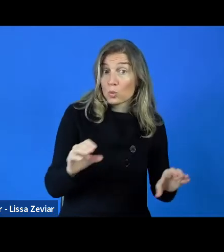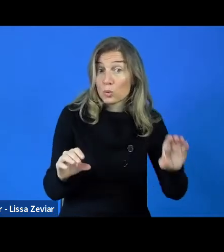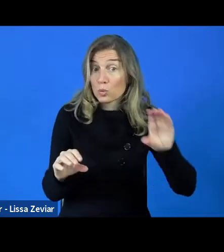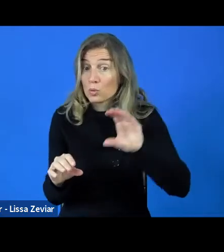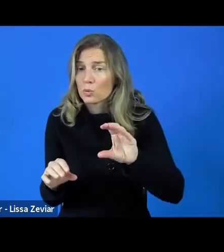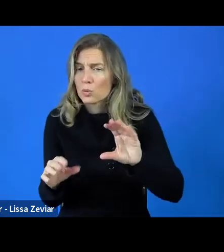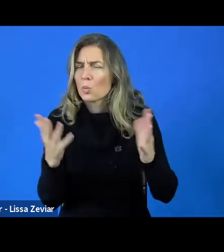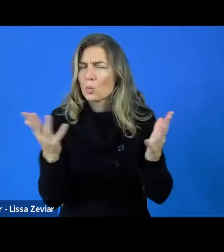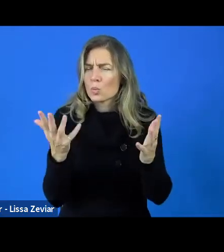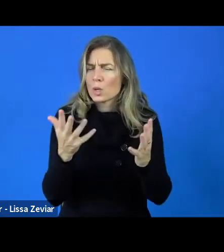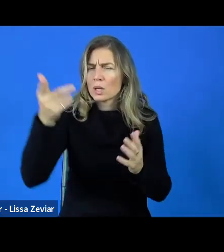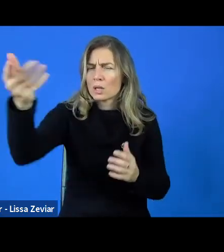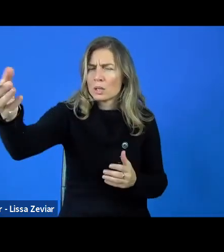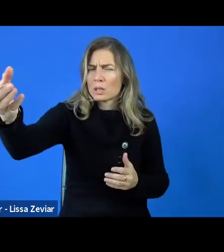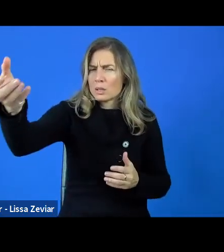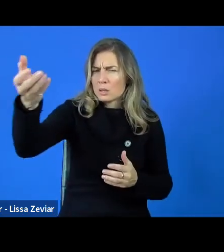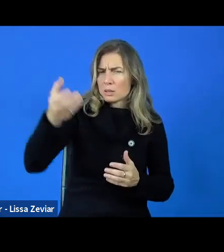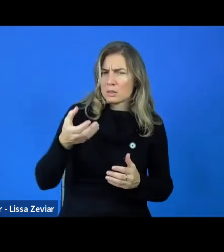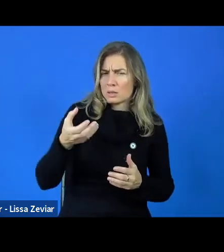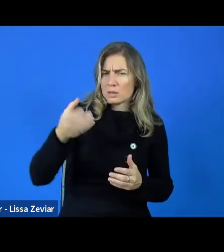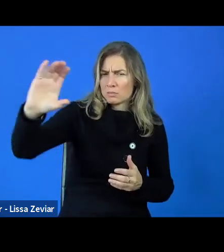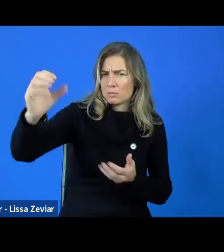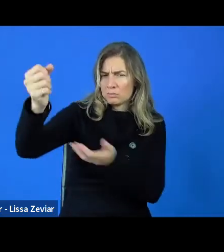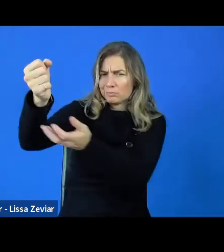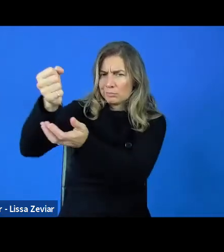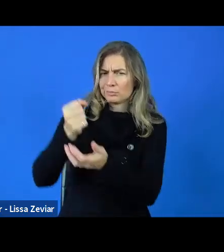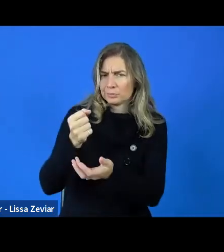You have funding as Magdalena said, from Erasmus +,